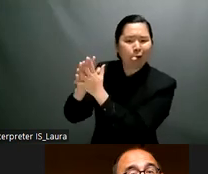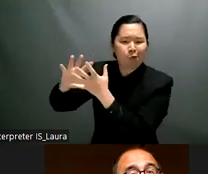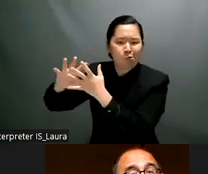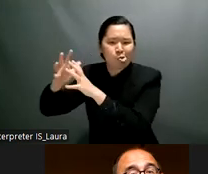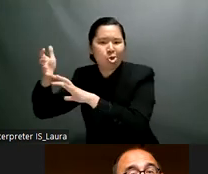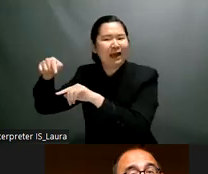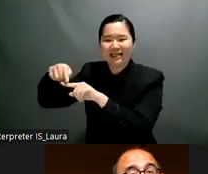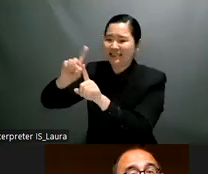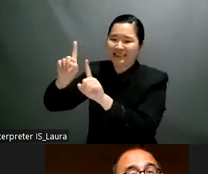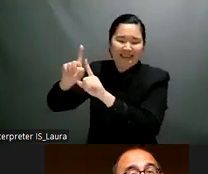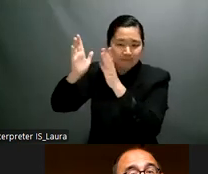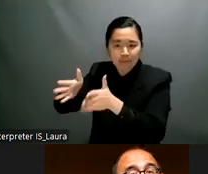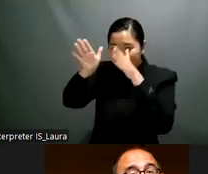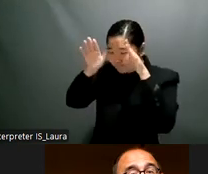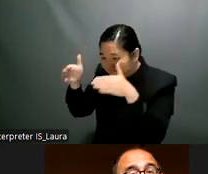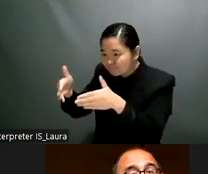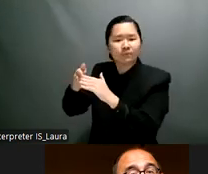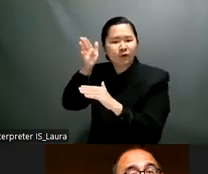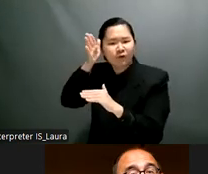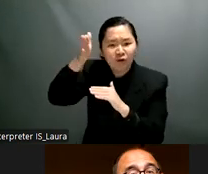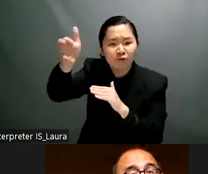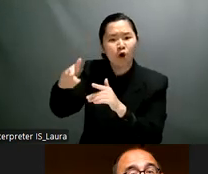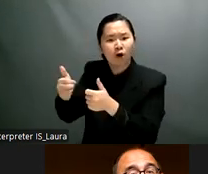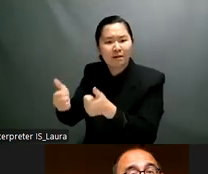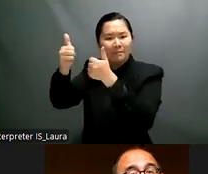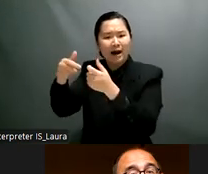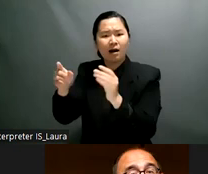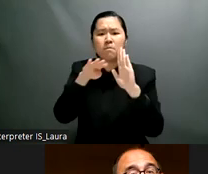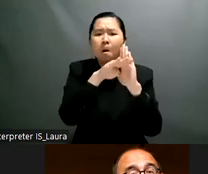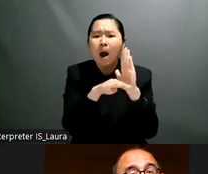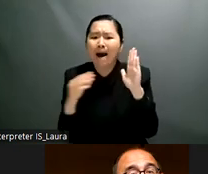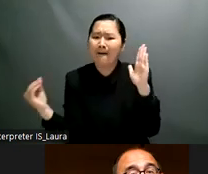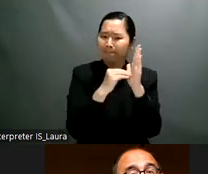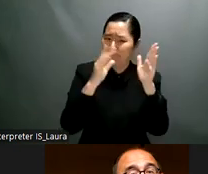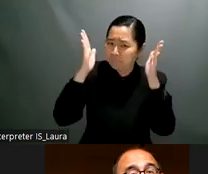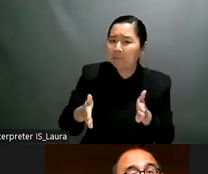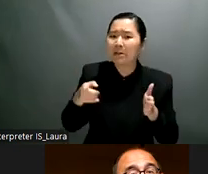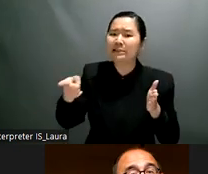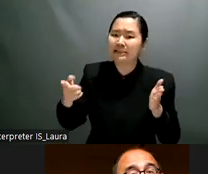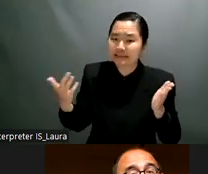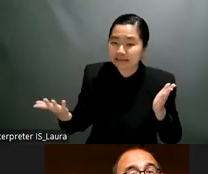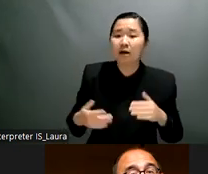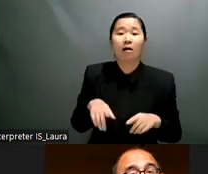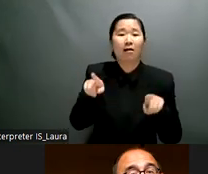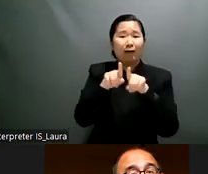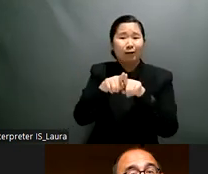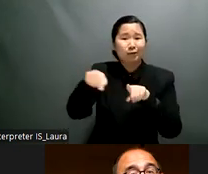reports a um we also succeeded in including social social care institution as one of the